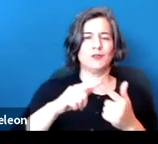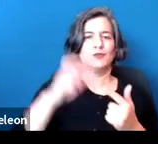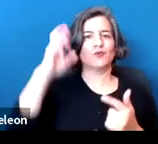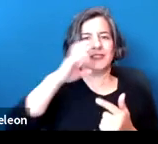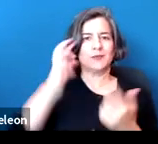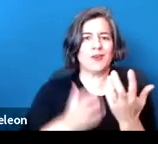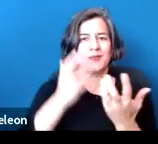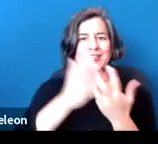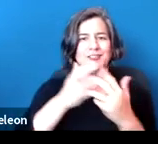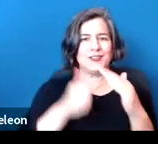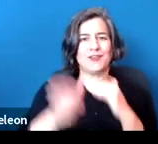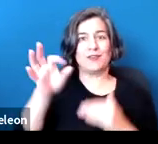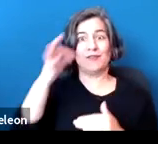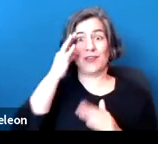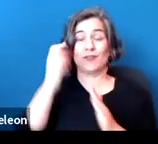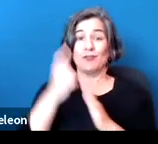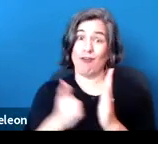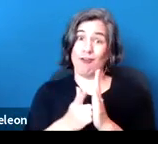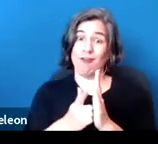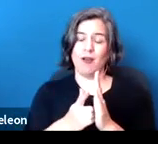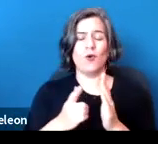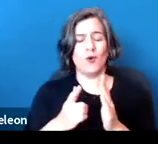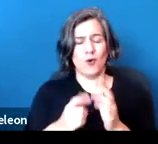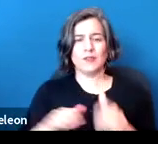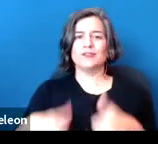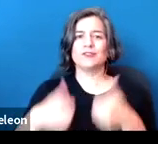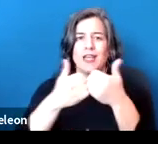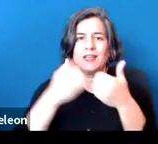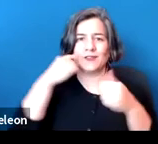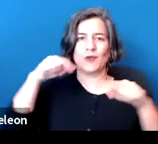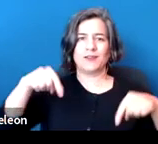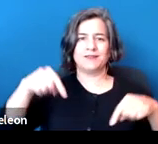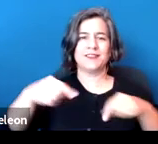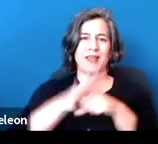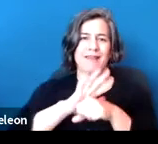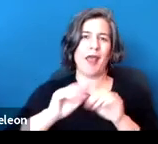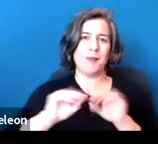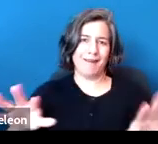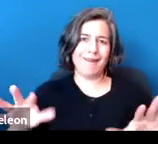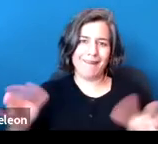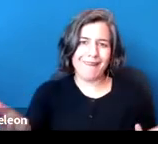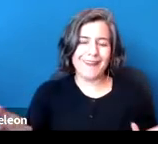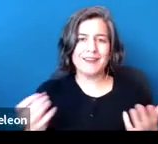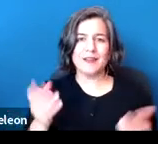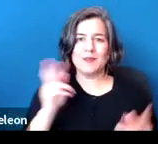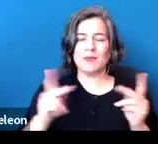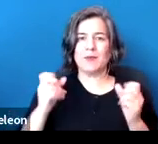And that's very challenging for the pandemic because, of course, for people in multi-generational households,